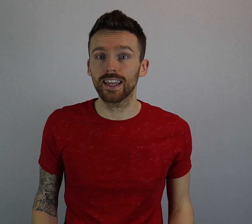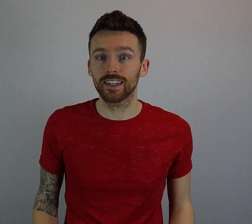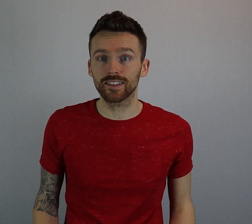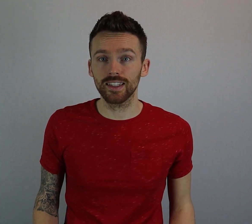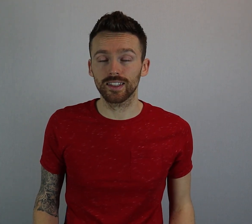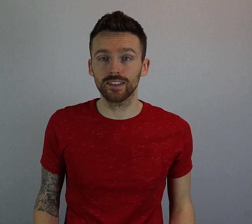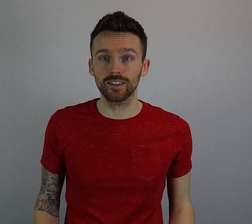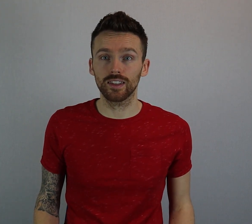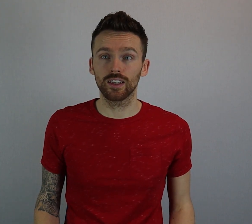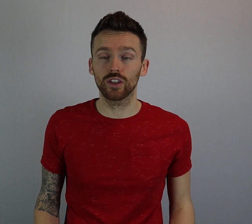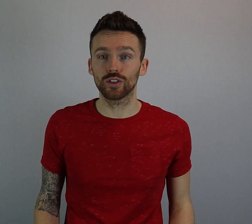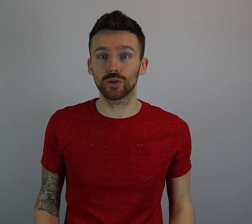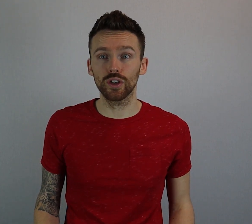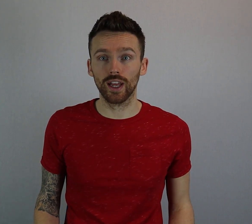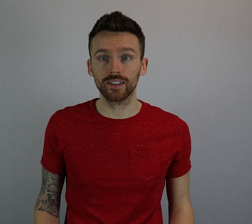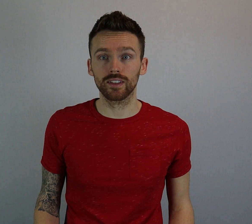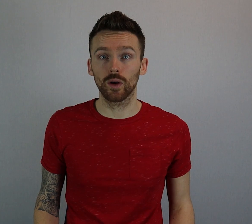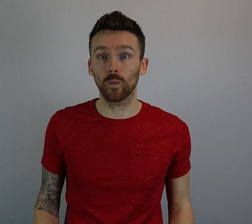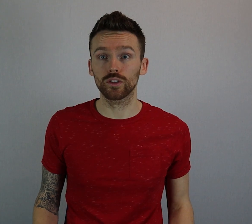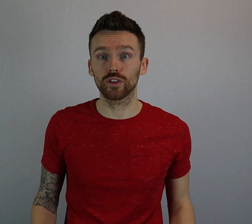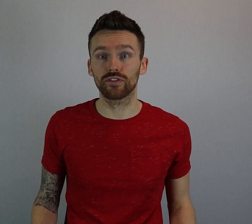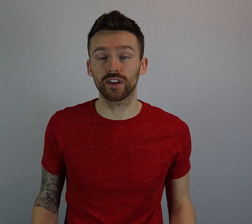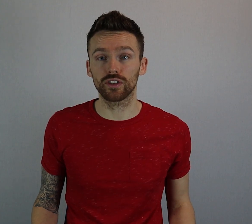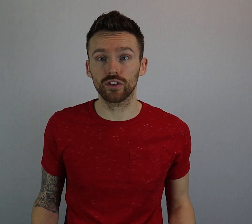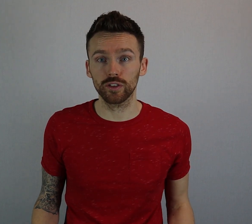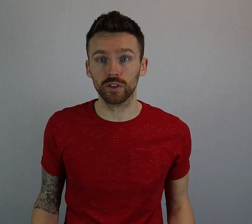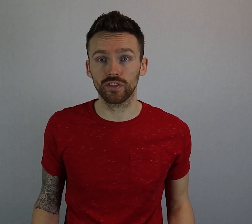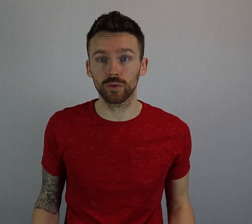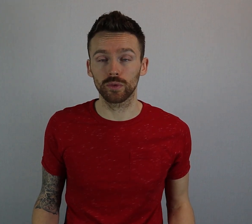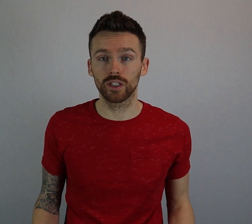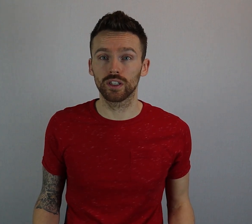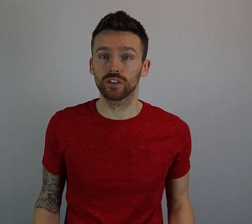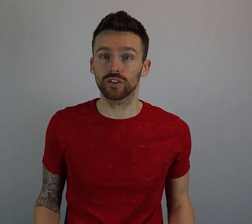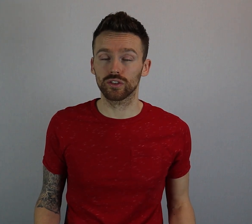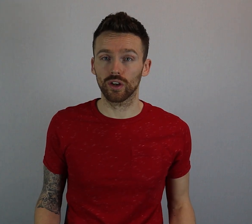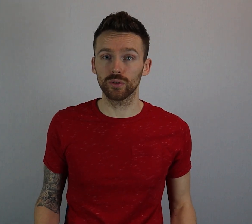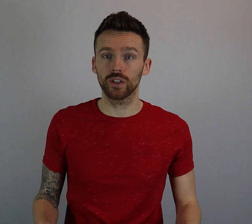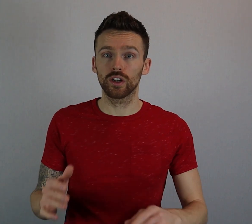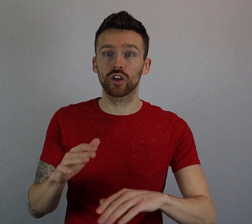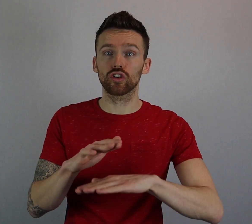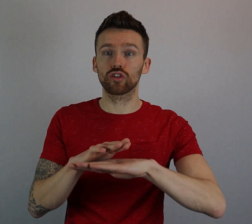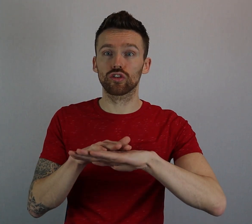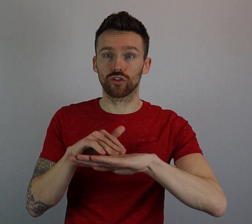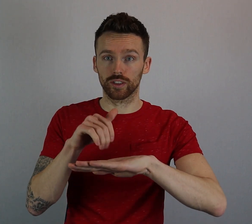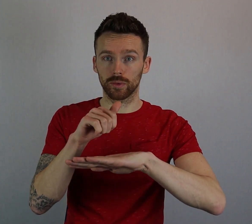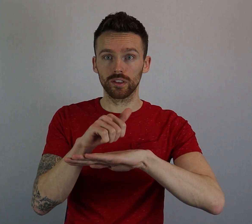In a sentence you could ask "what's your favourite Christmas film?" So Christmas